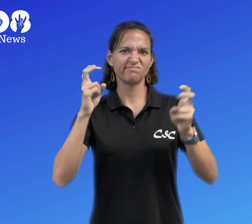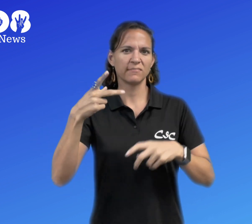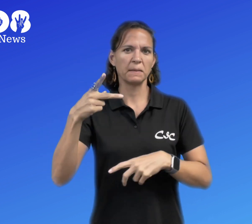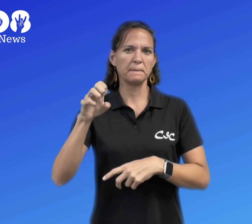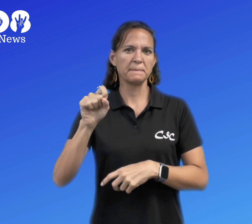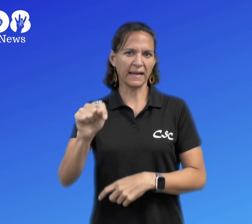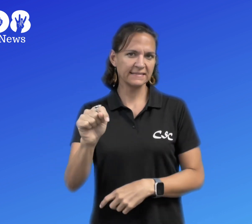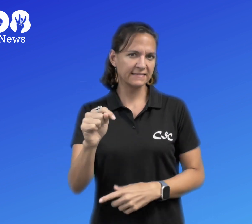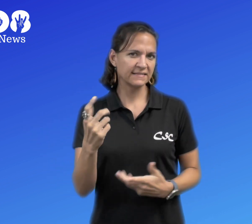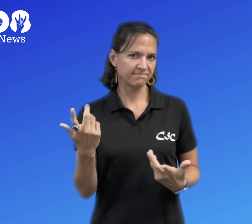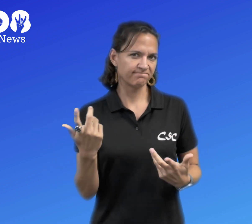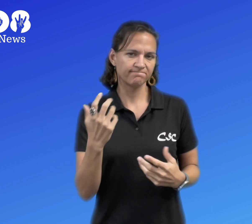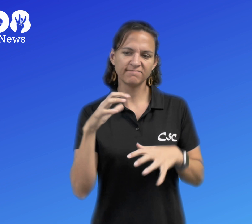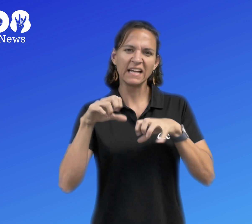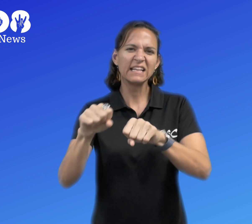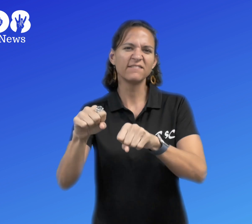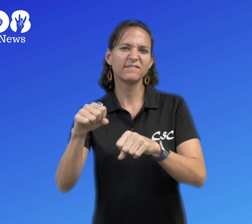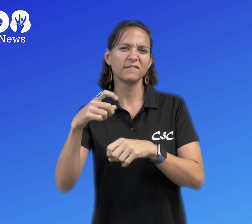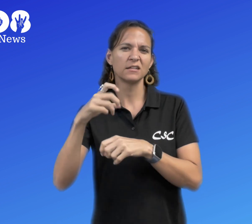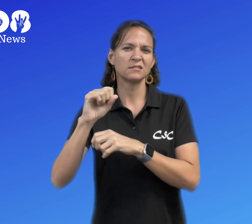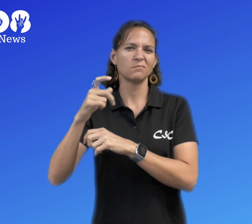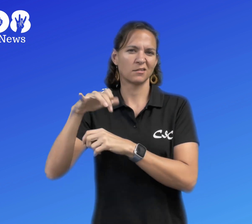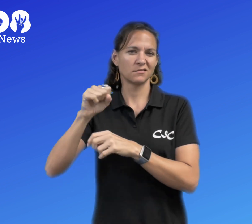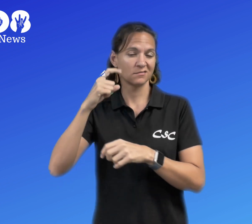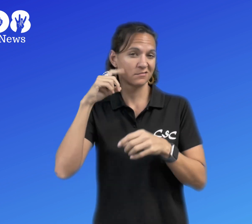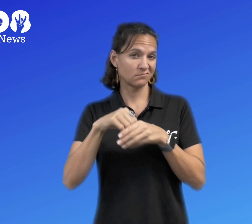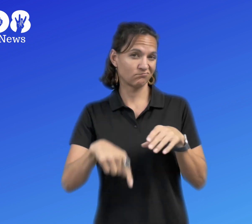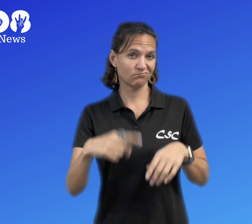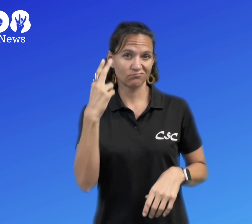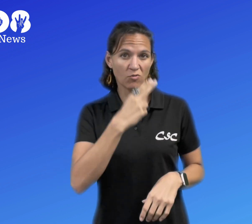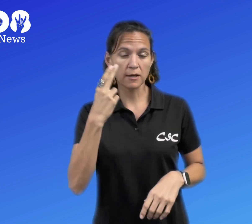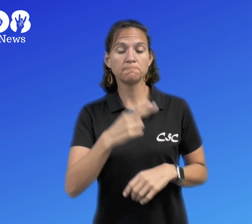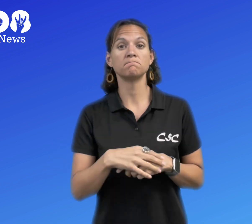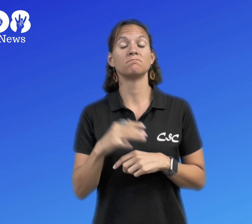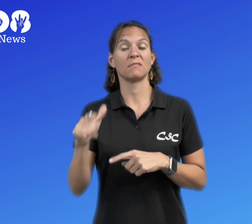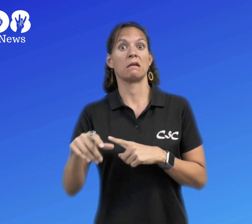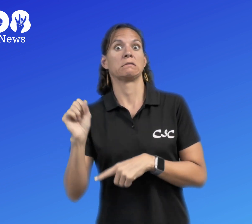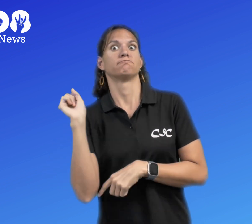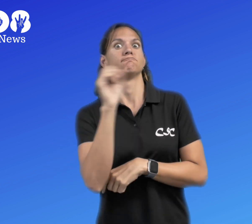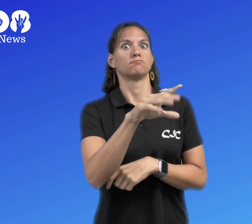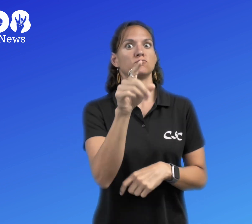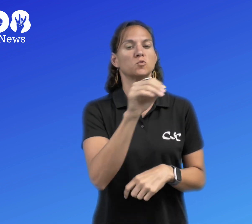They are considered pests and will consume Hawaii native species.